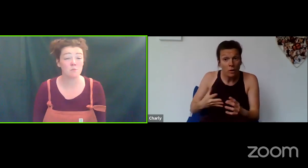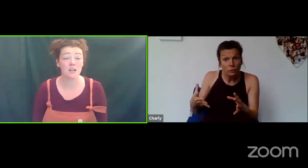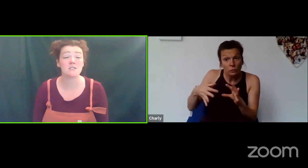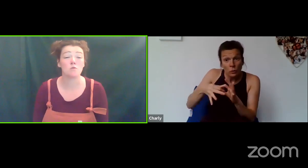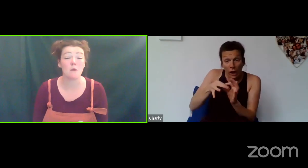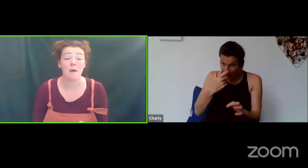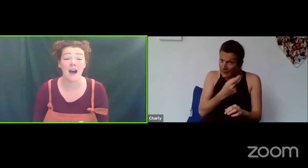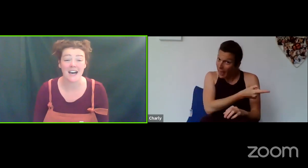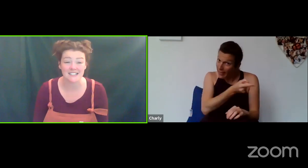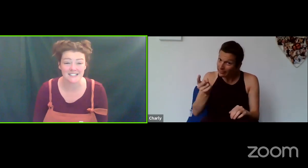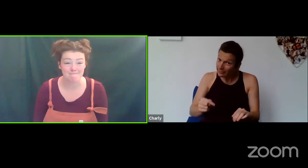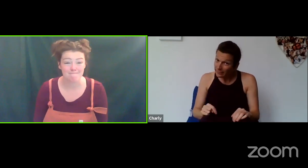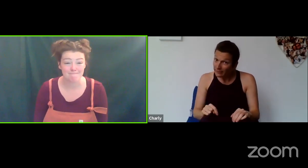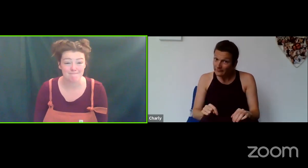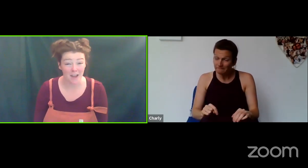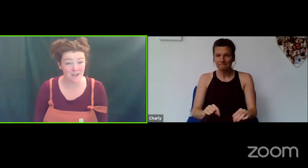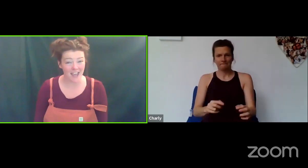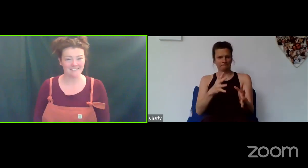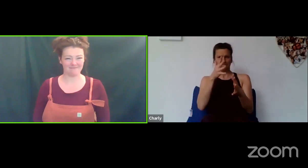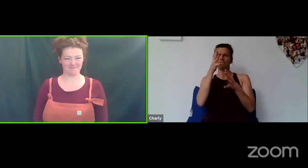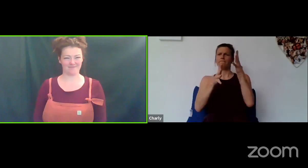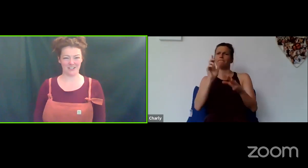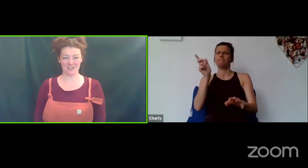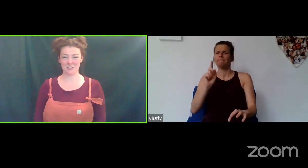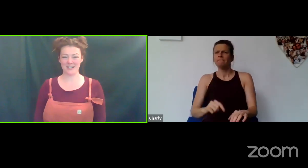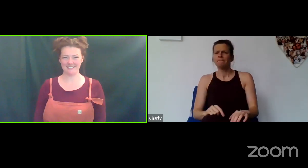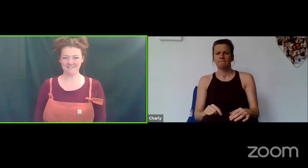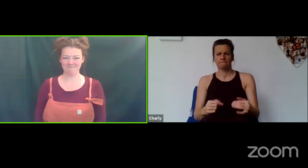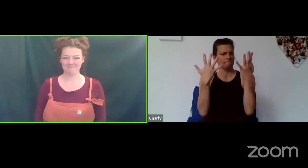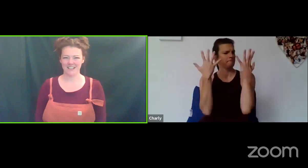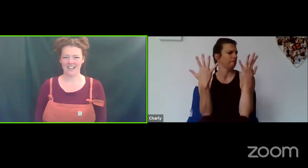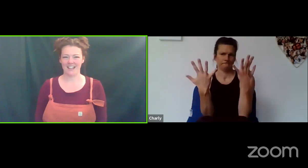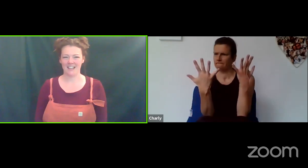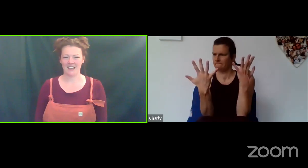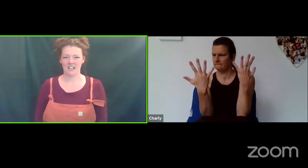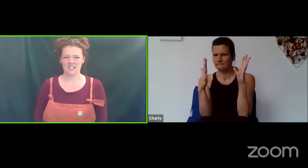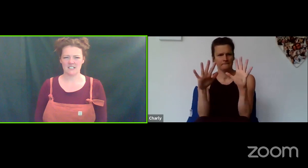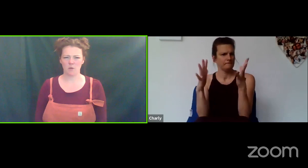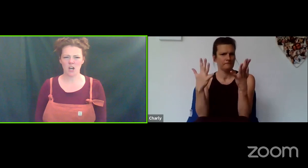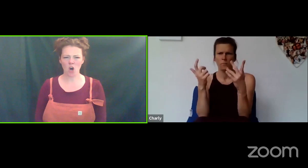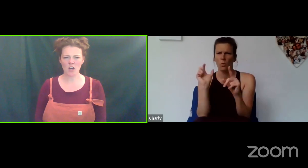we're going to warm up our hands. Ok? You can join in. So we're gonna hold our